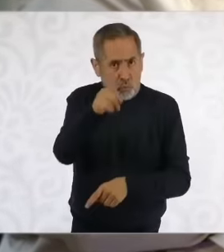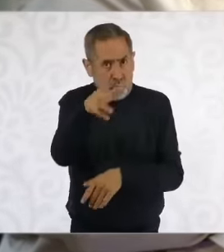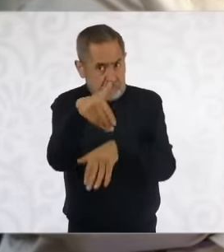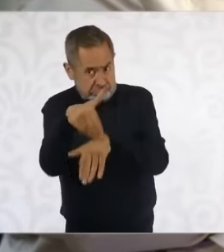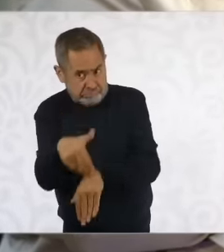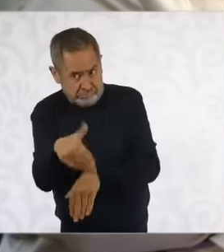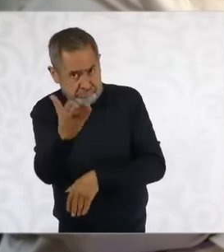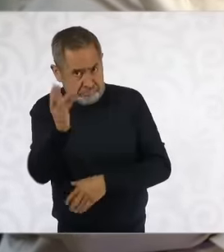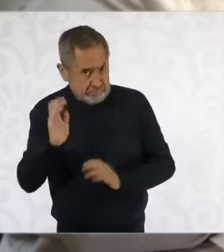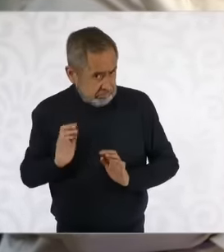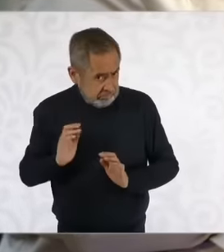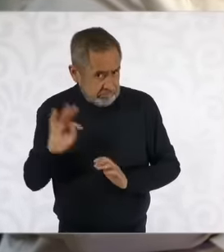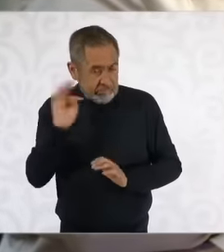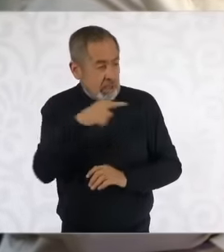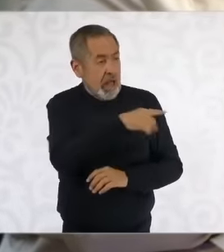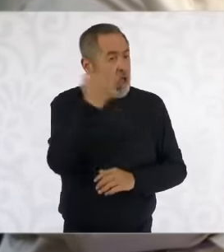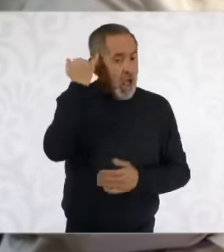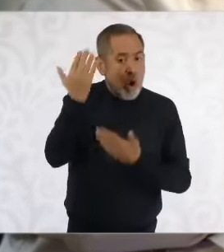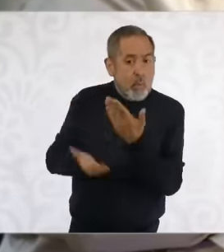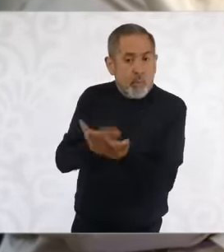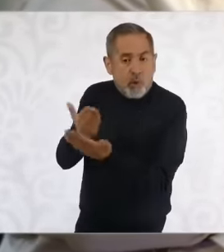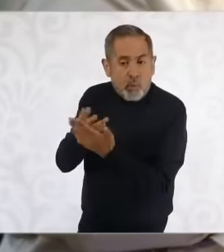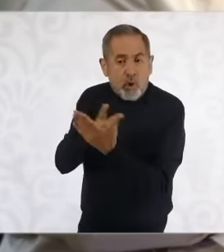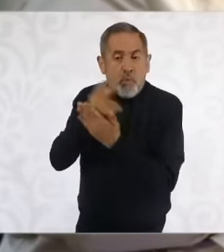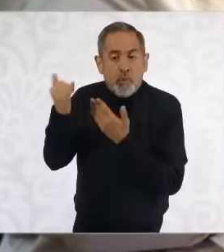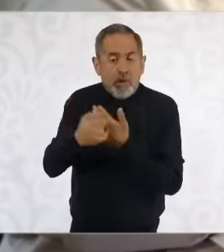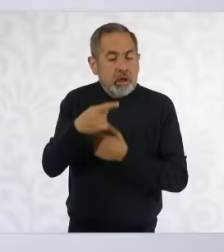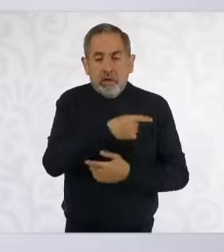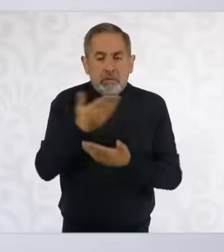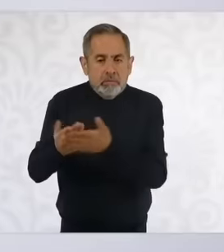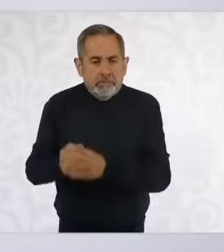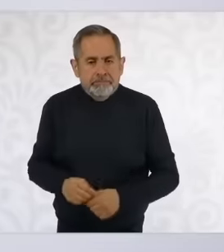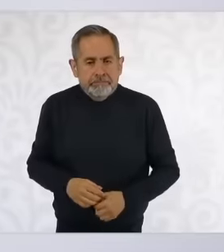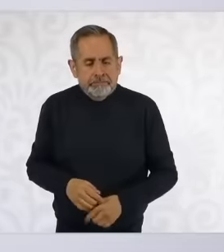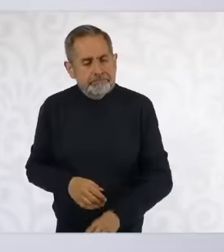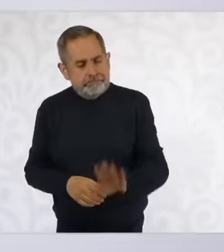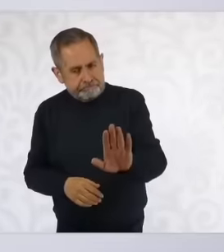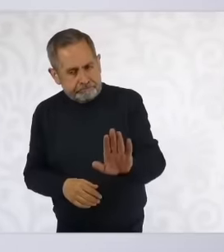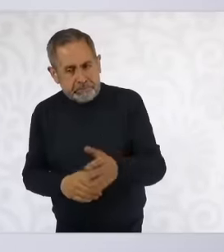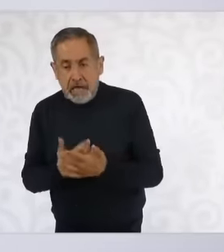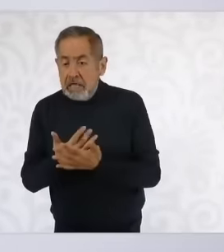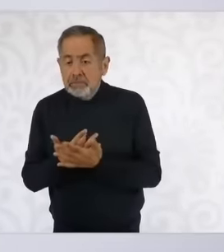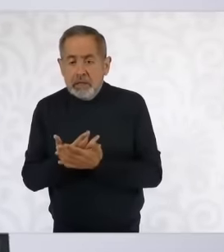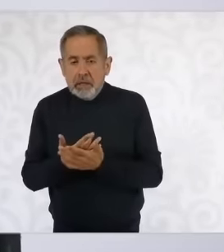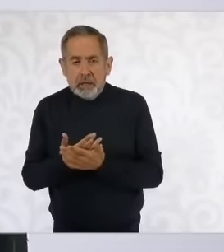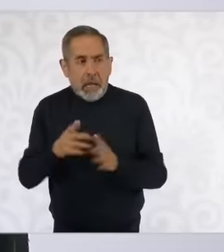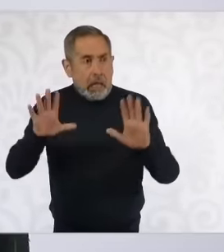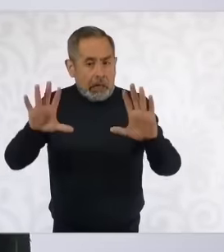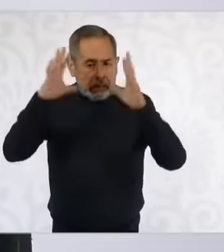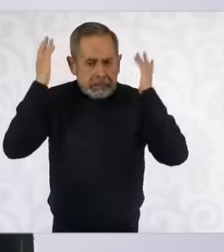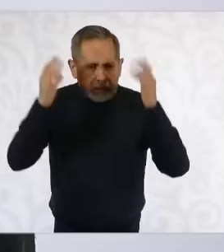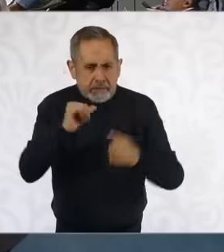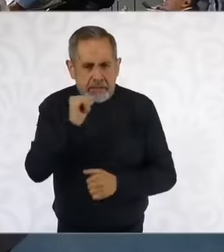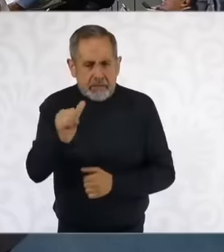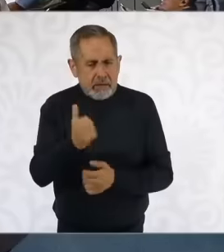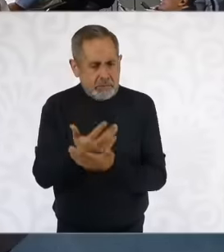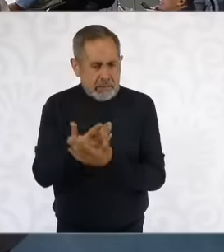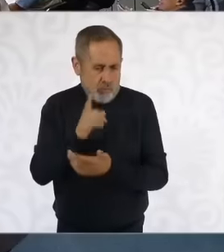proposed by the minister's project we are going to wait let's not get anxious we are going to wait to see